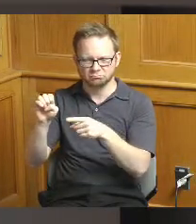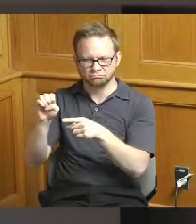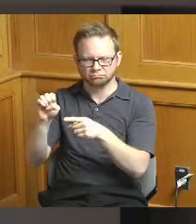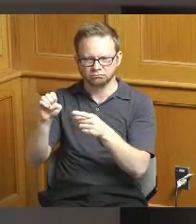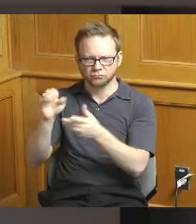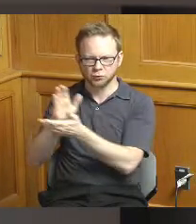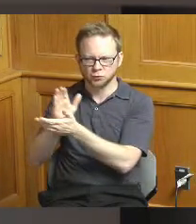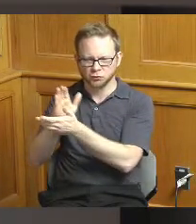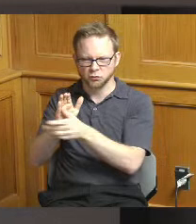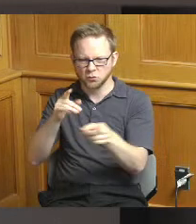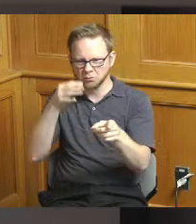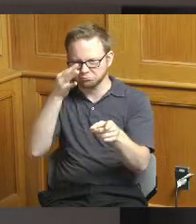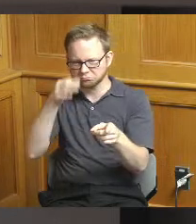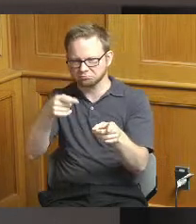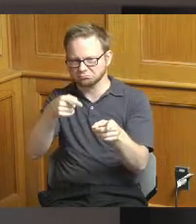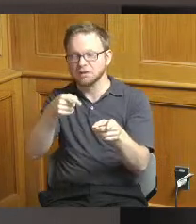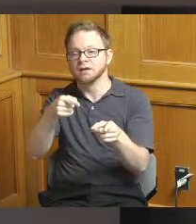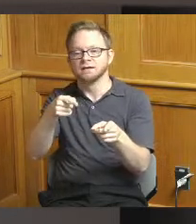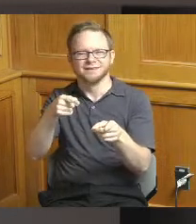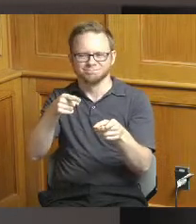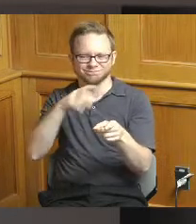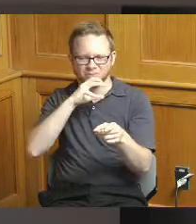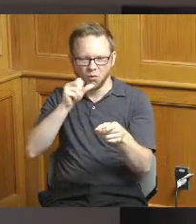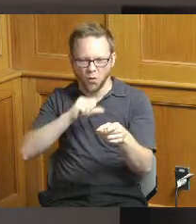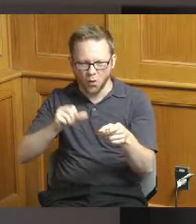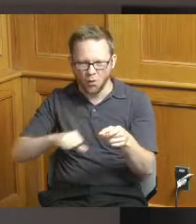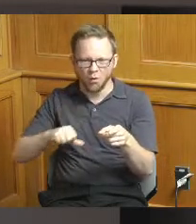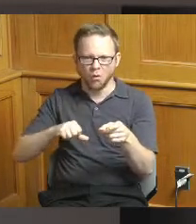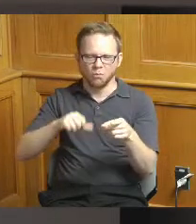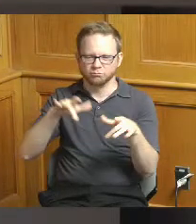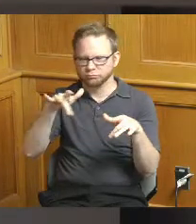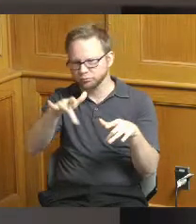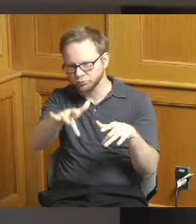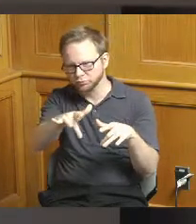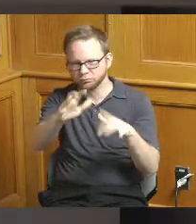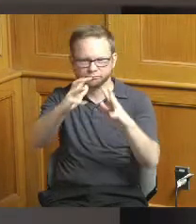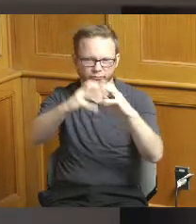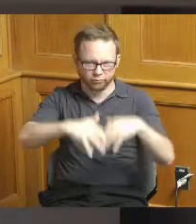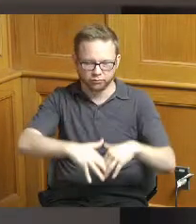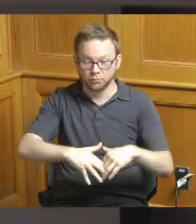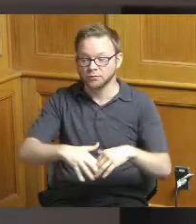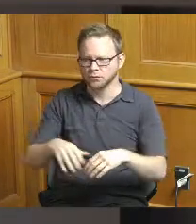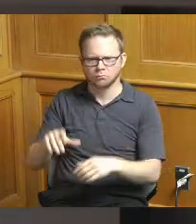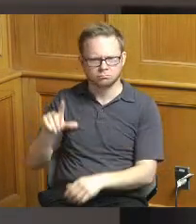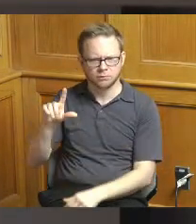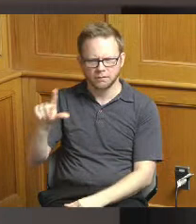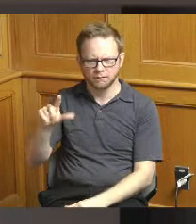Heights submitted a great application talked about the their six-point plan and how the the various